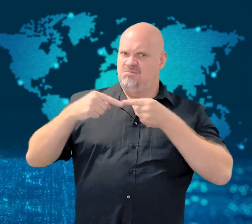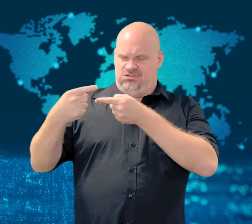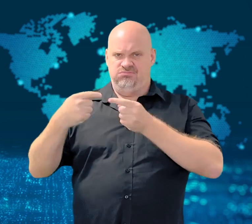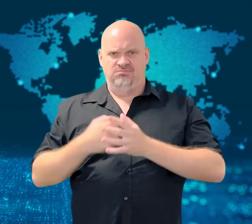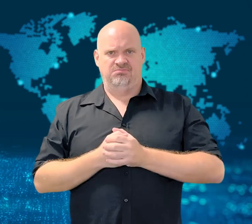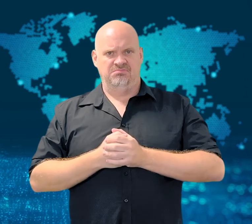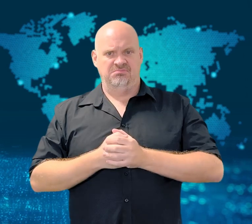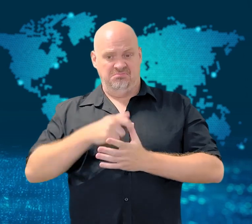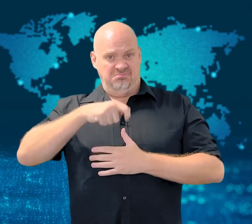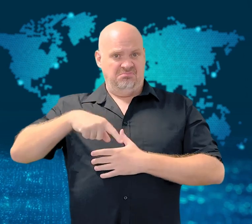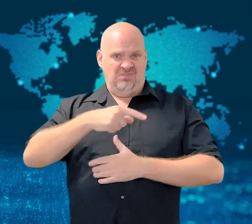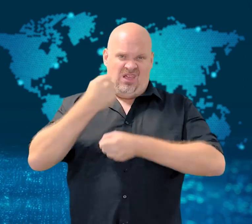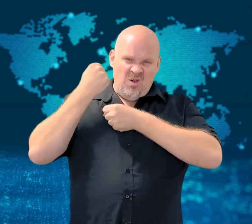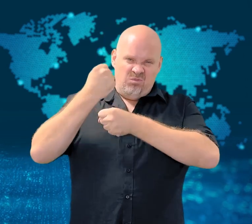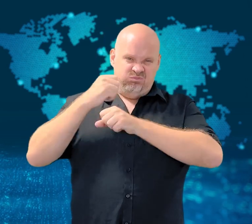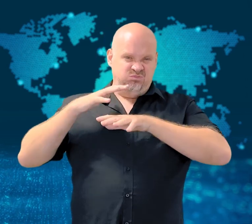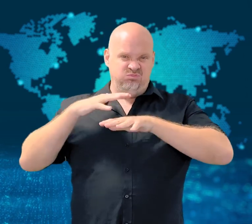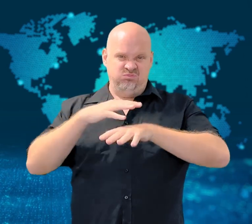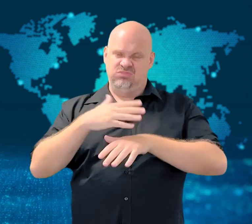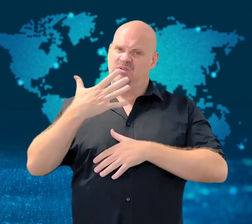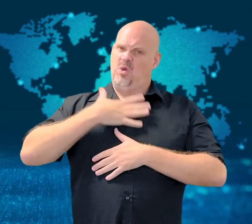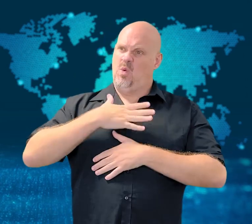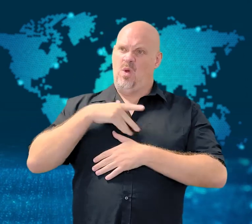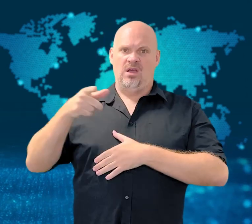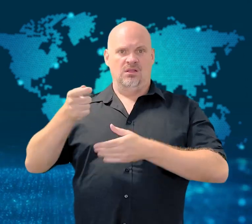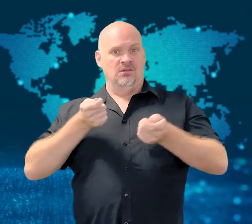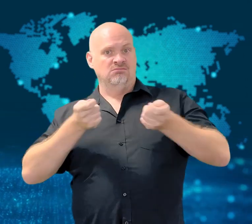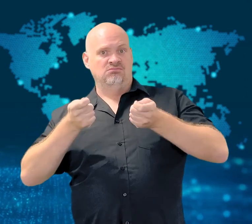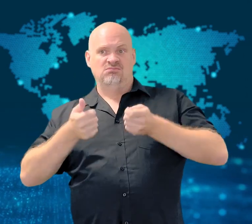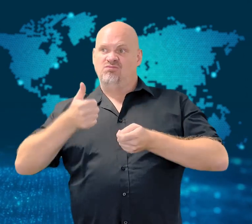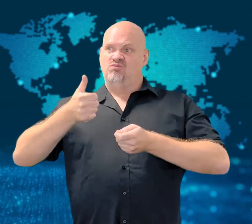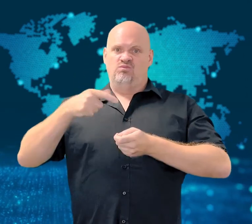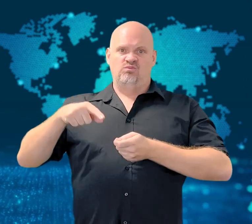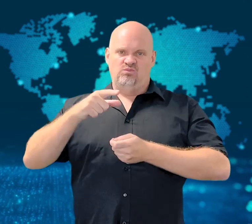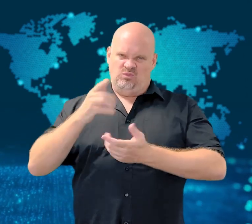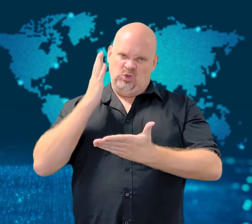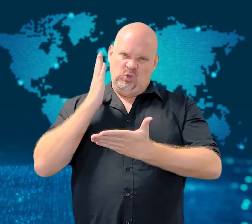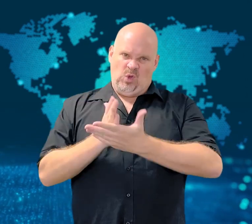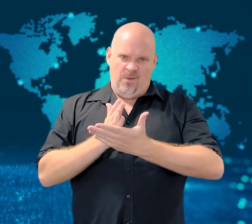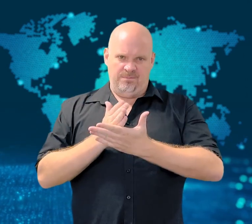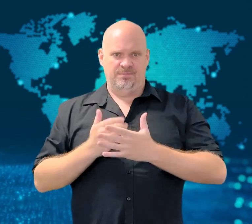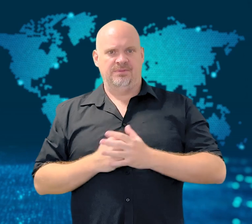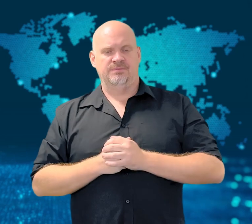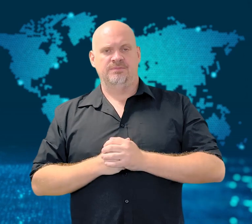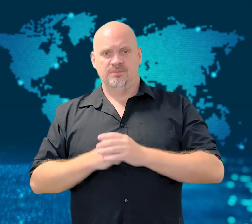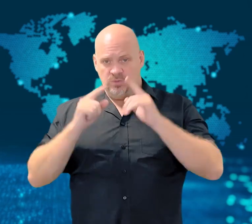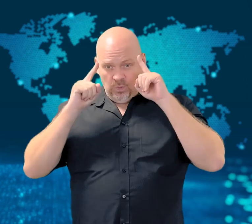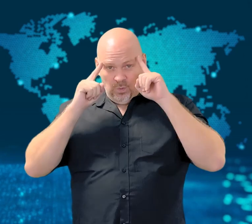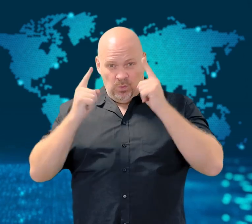Some are demanding the end of the regime.